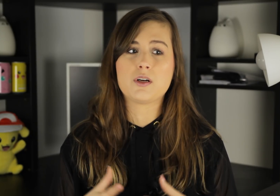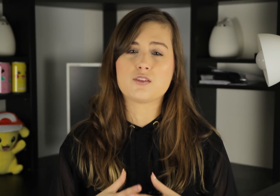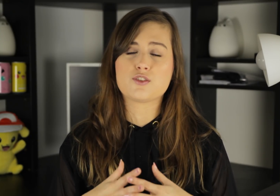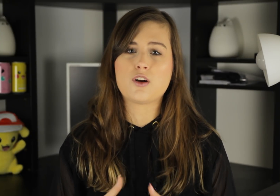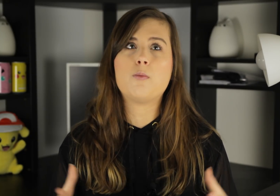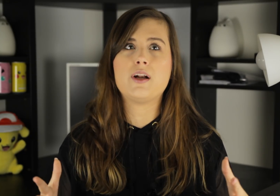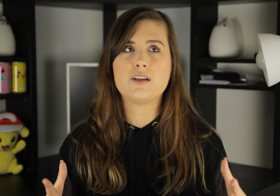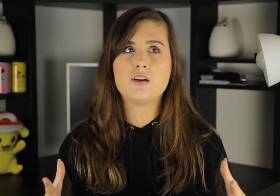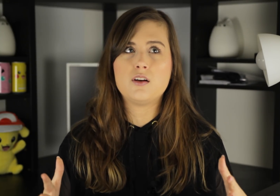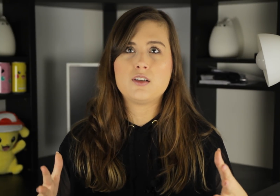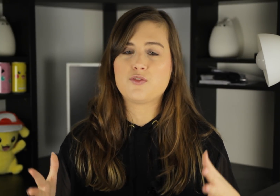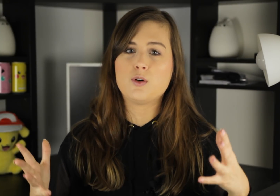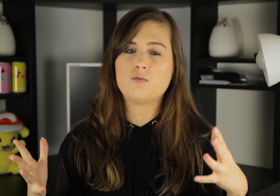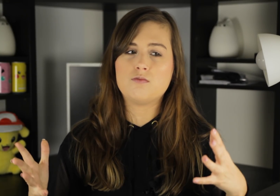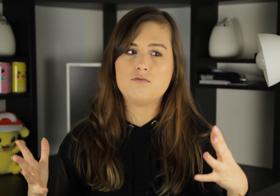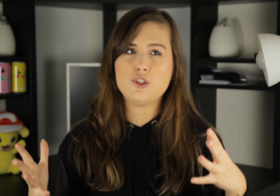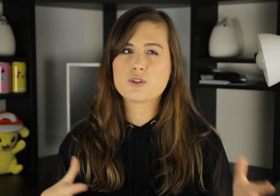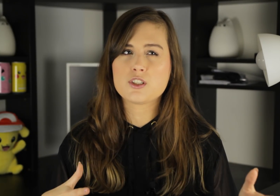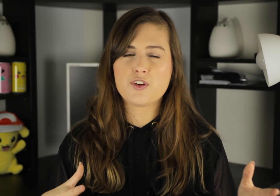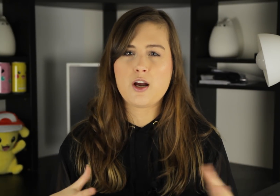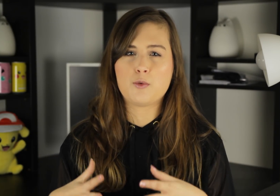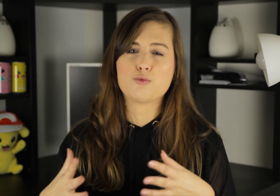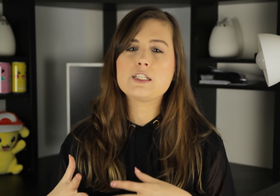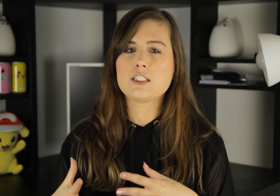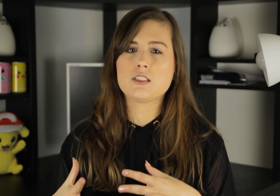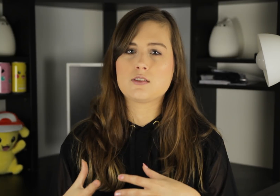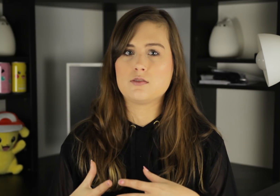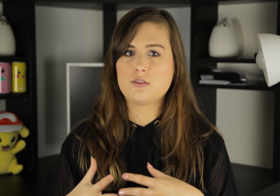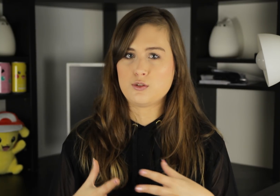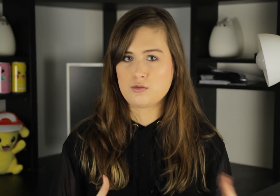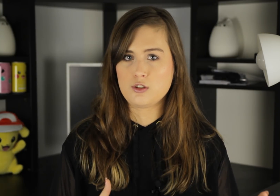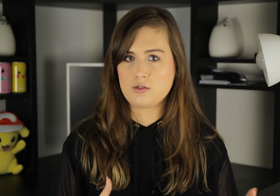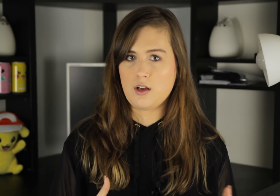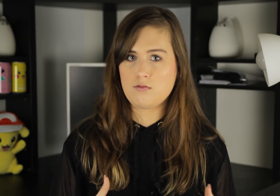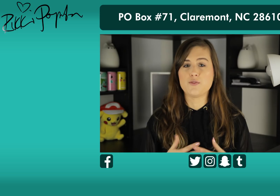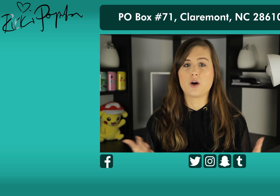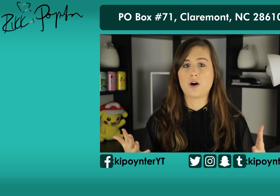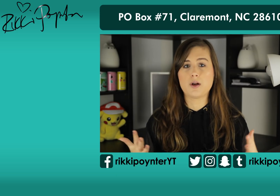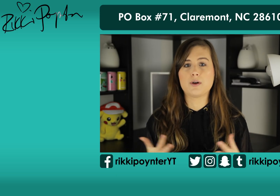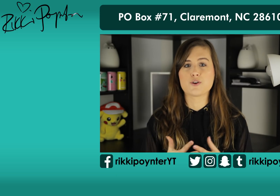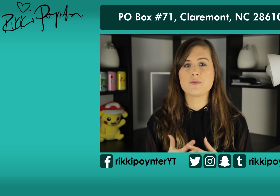because there's so many different uses for them, or reasons to use them. If you want to follow me on my social media,